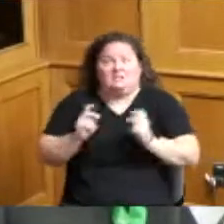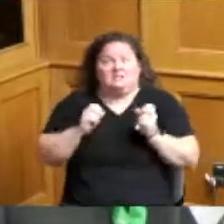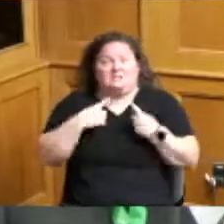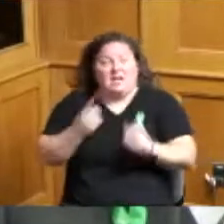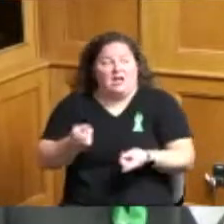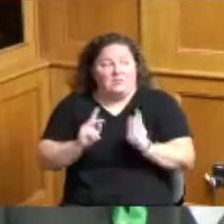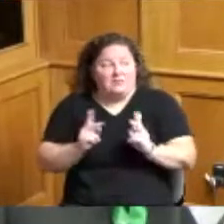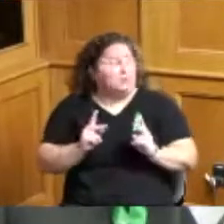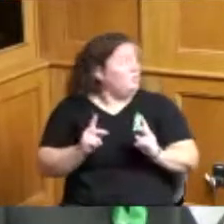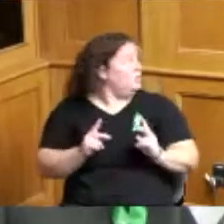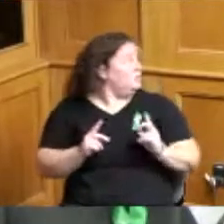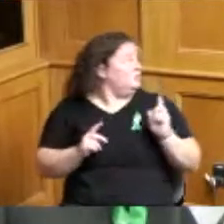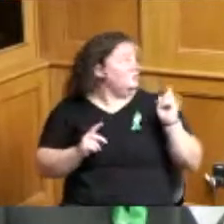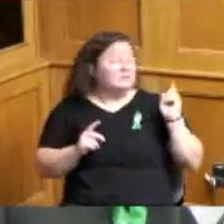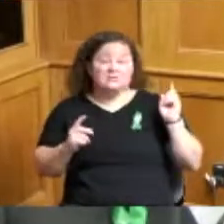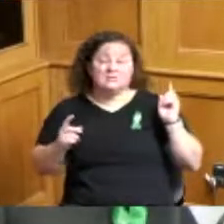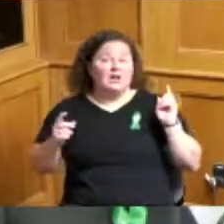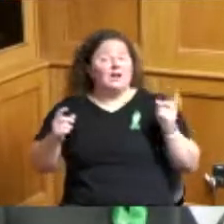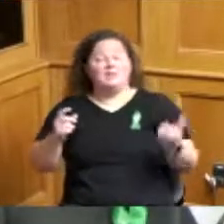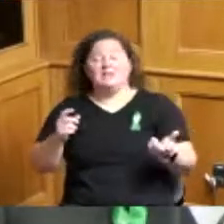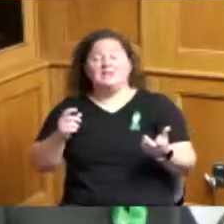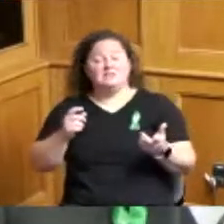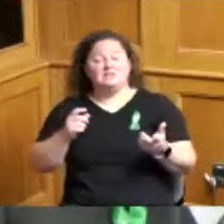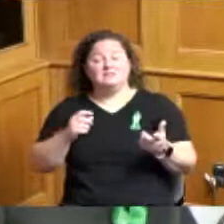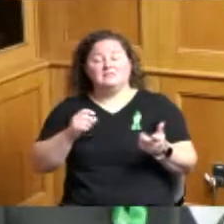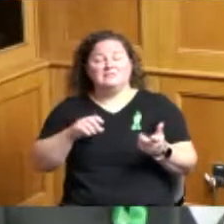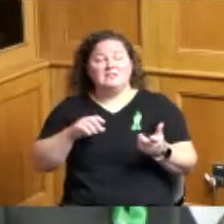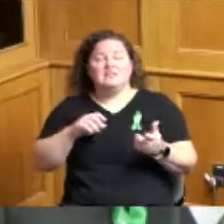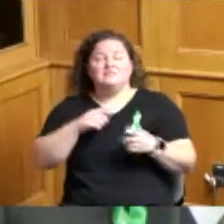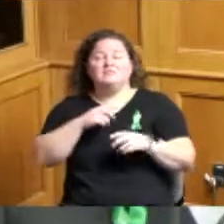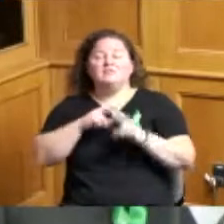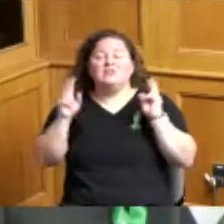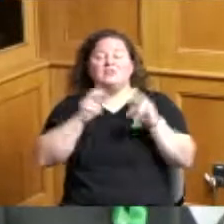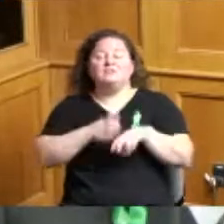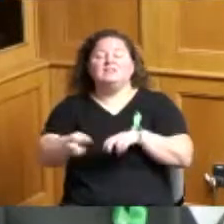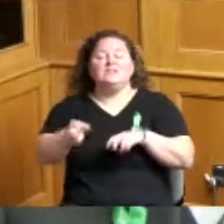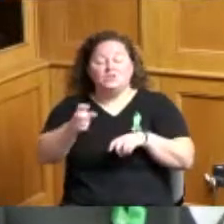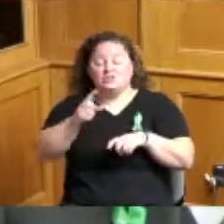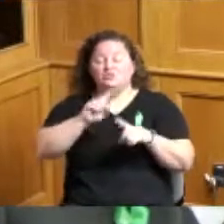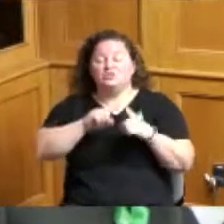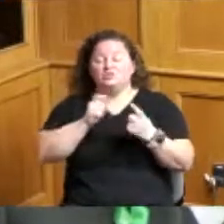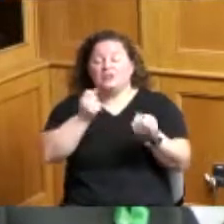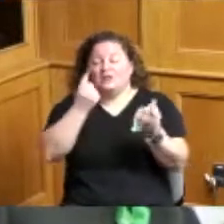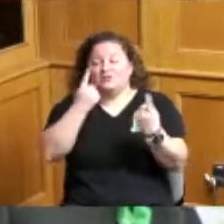but it's hard to understand the process and know how to advise folks when they call in so I think